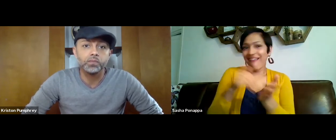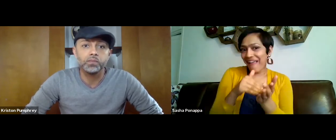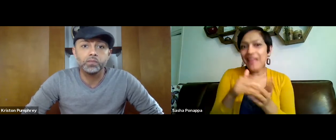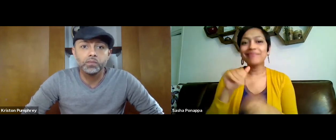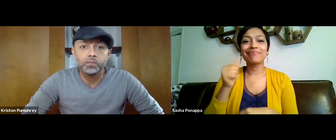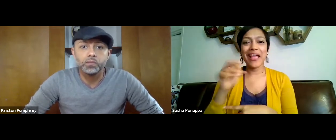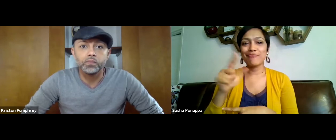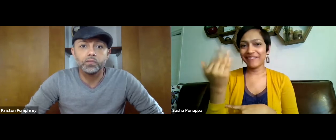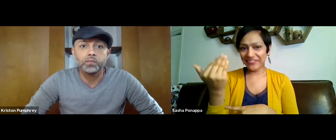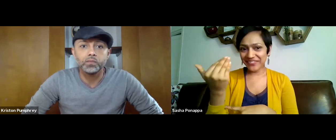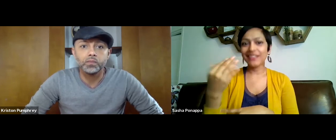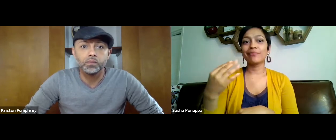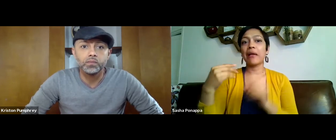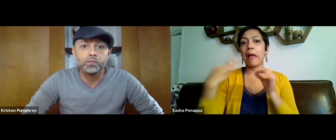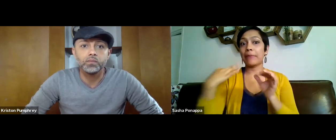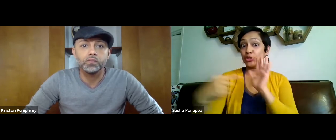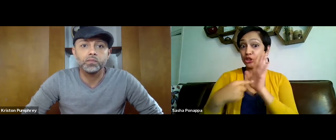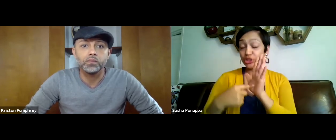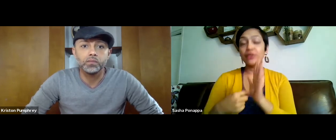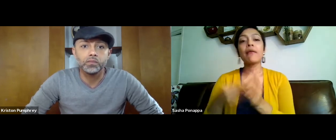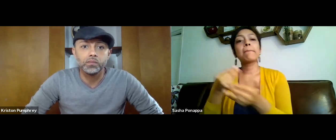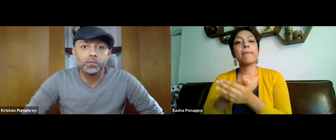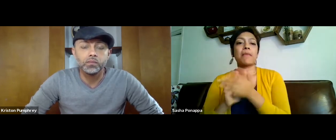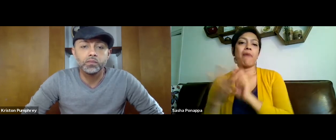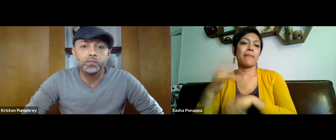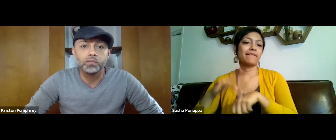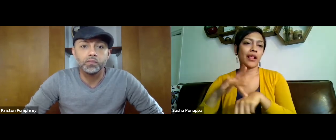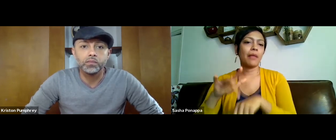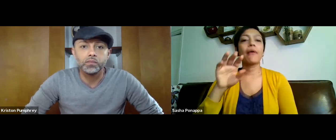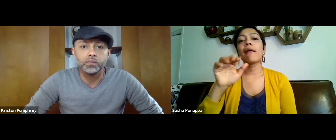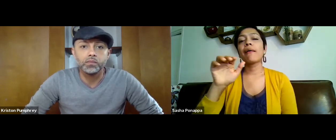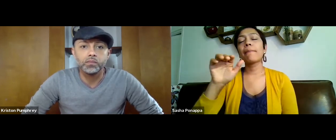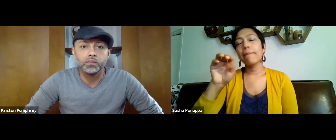with that support as soon as possible. So April 15th, is the due date.